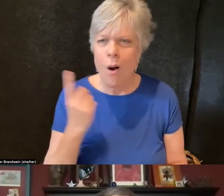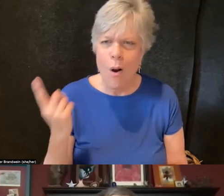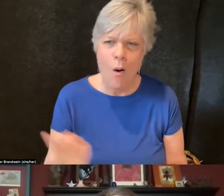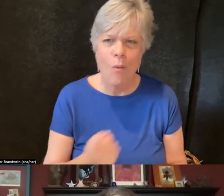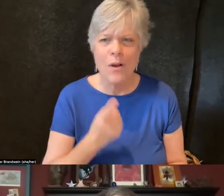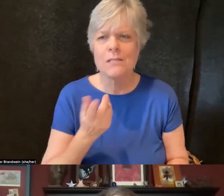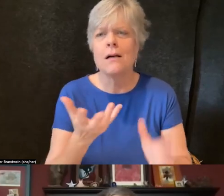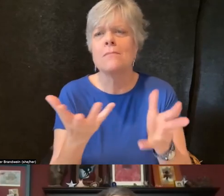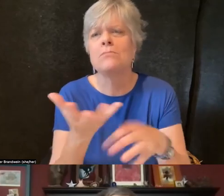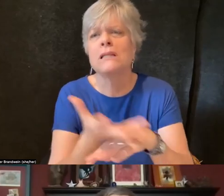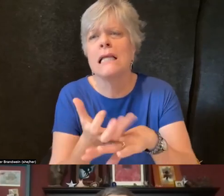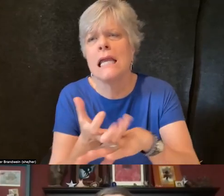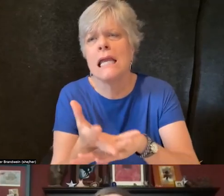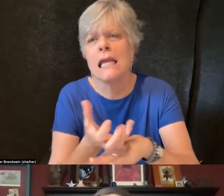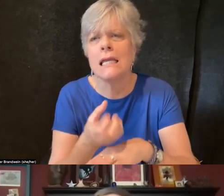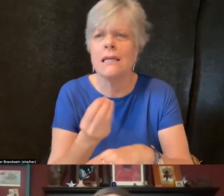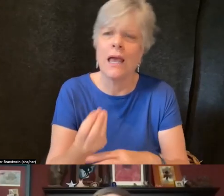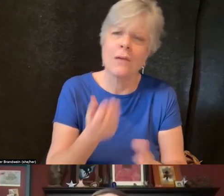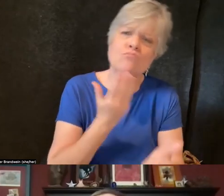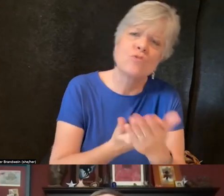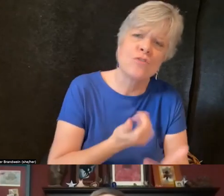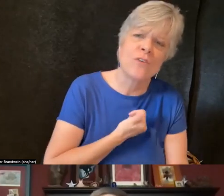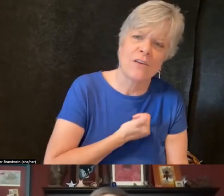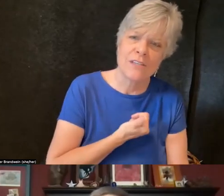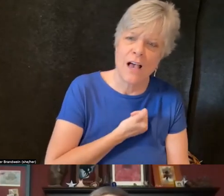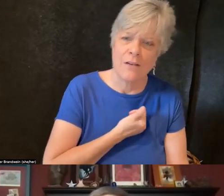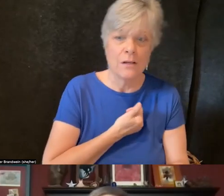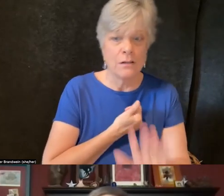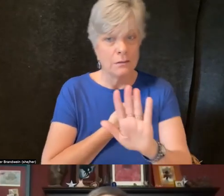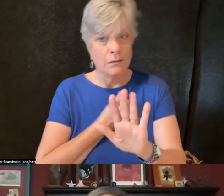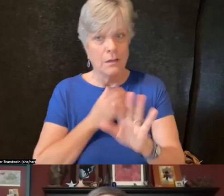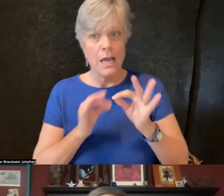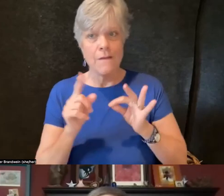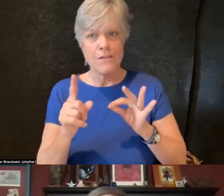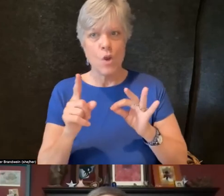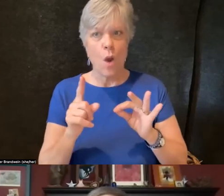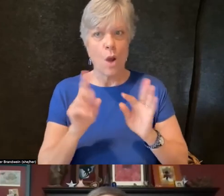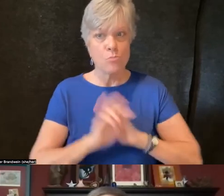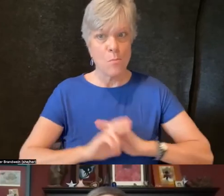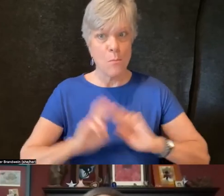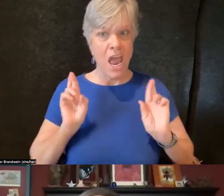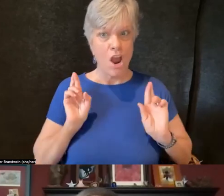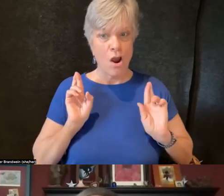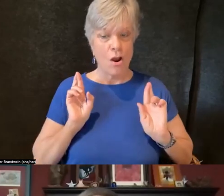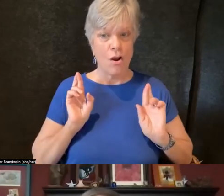And being preemptive about that, I think, is sometimes an interesting strategy,